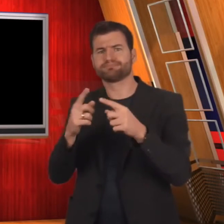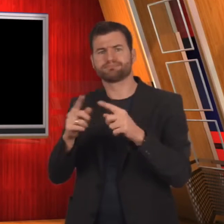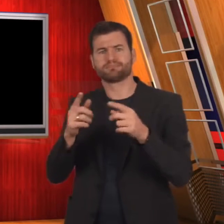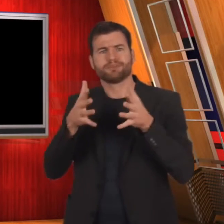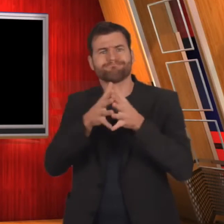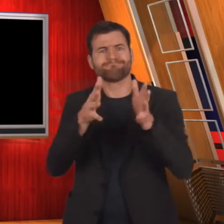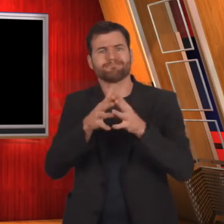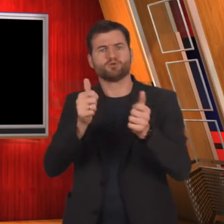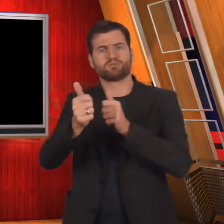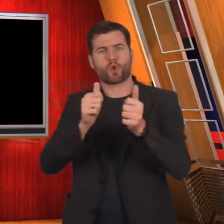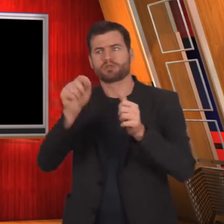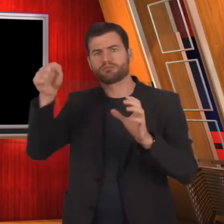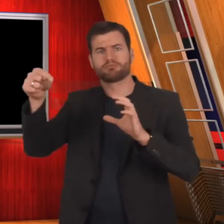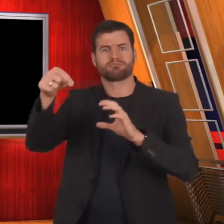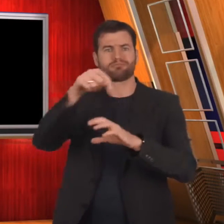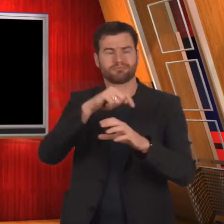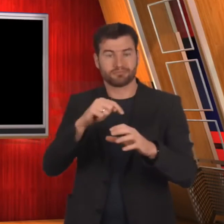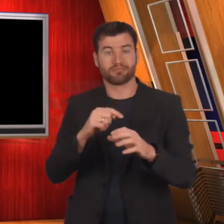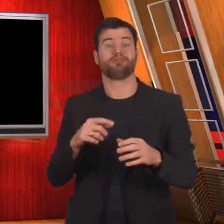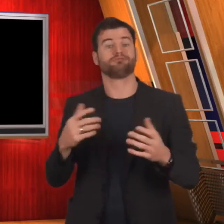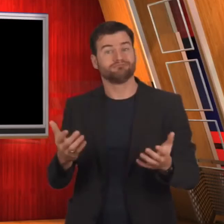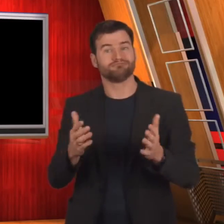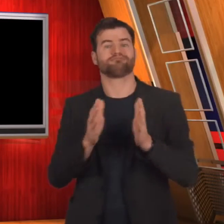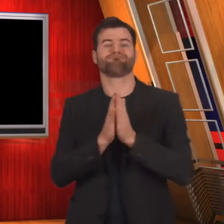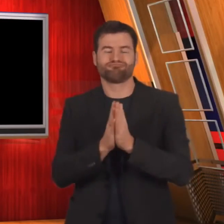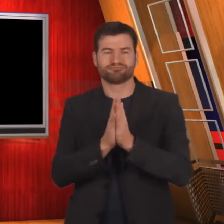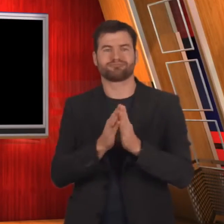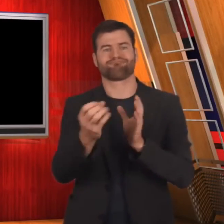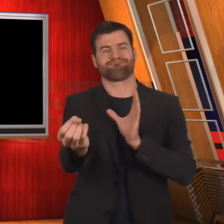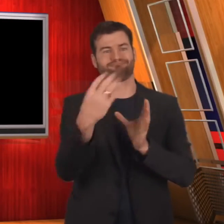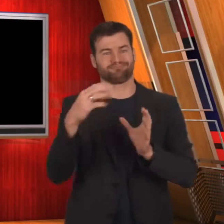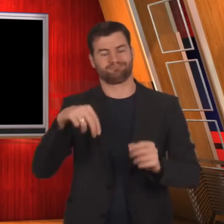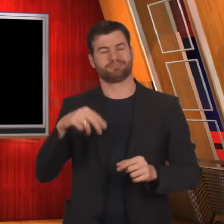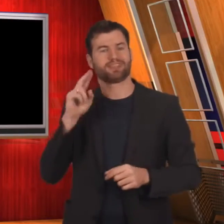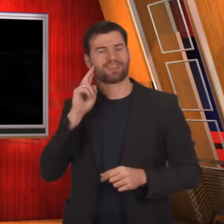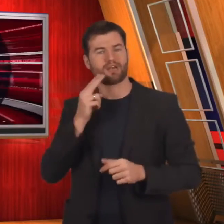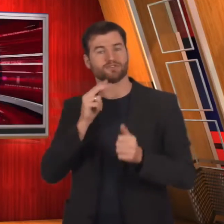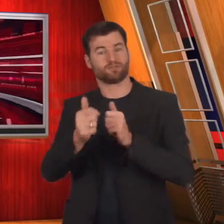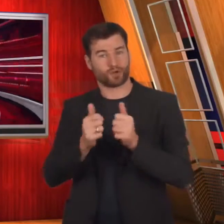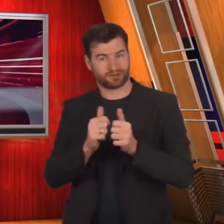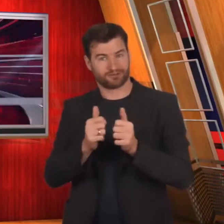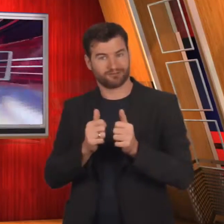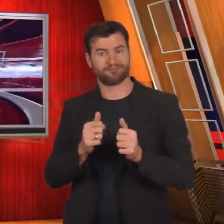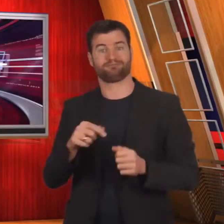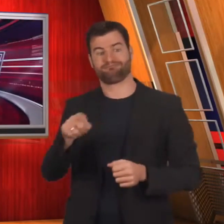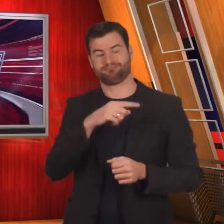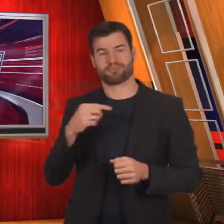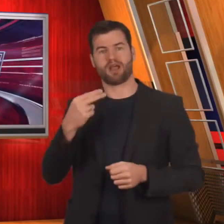sports, please share with us.